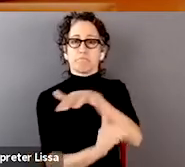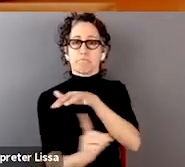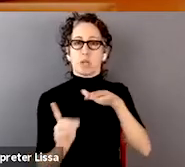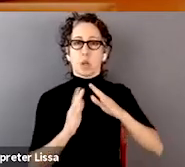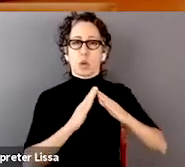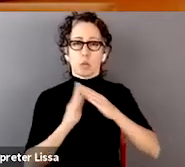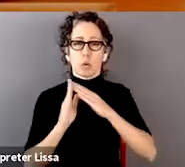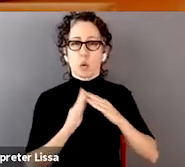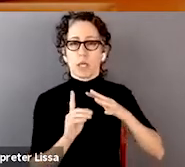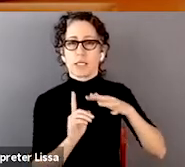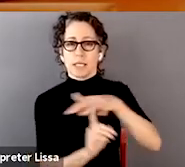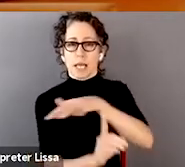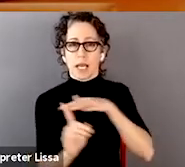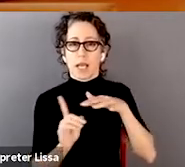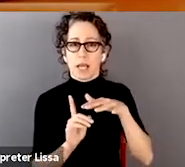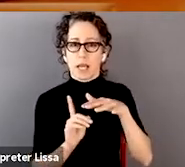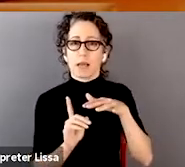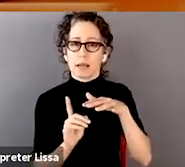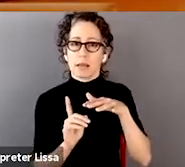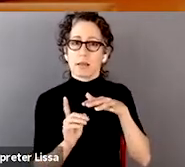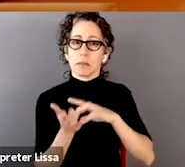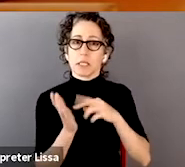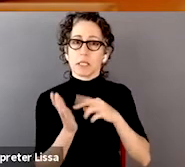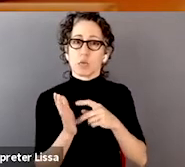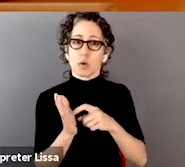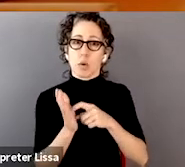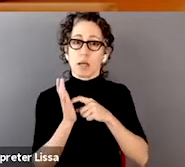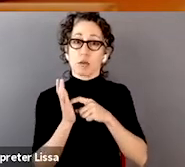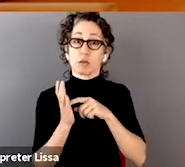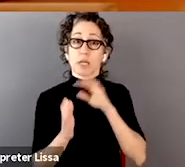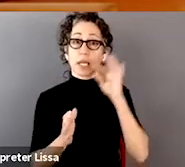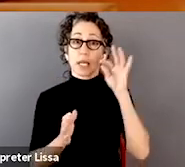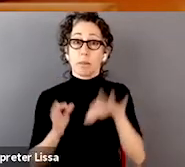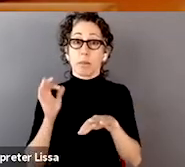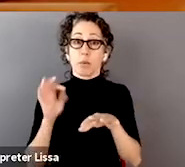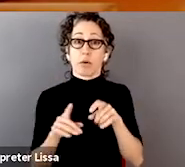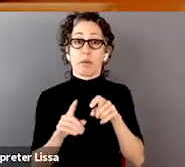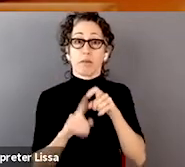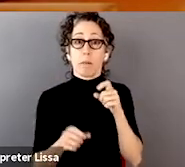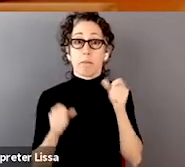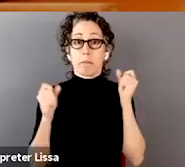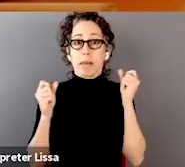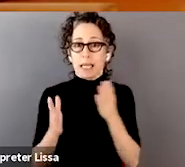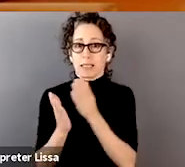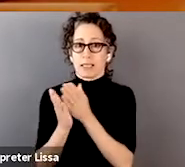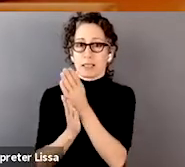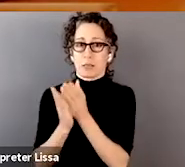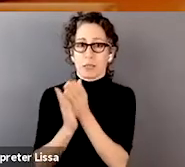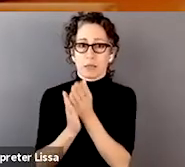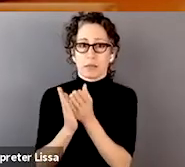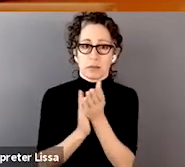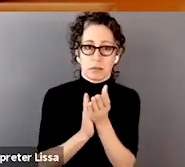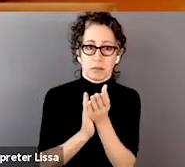and will require input from a variety of disciplines, not only including the data scientists